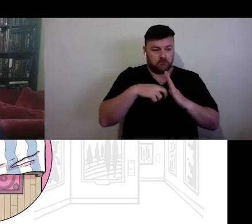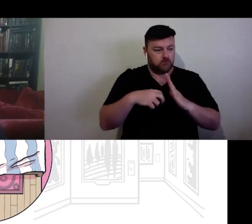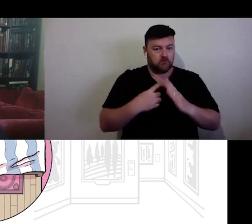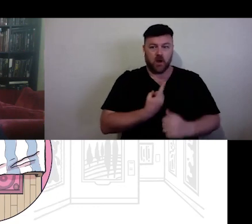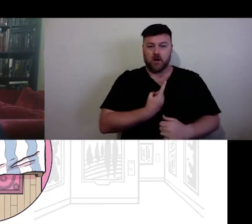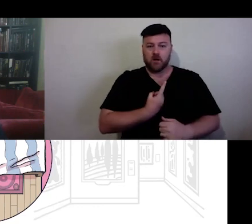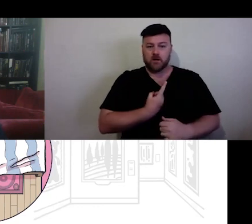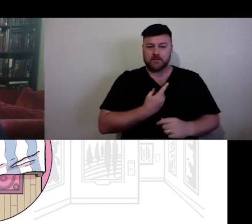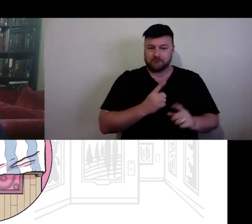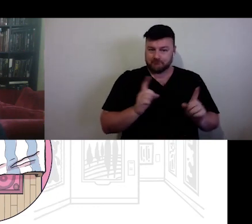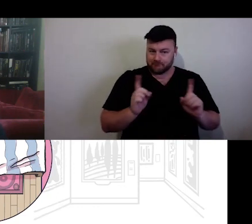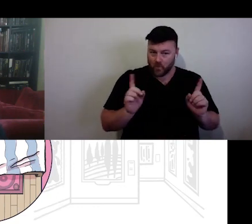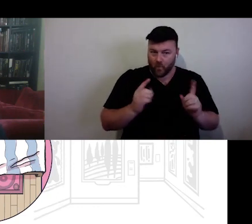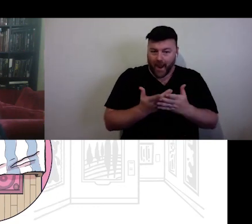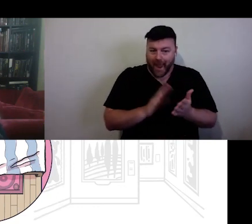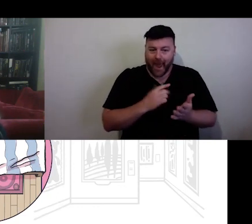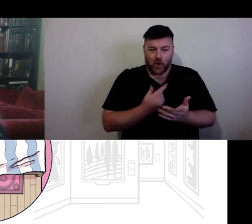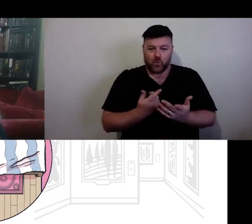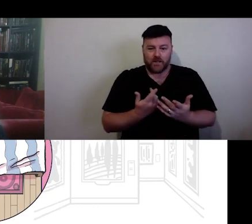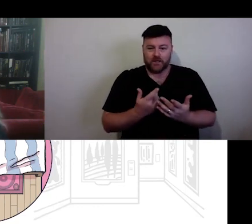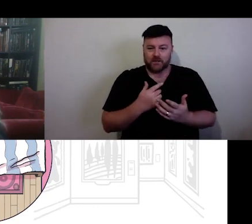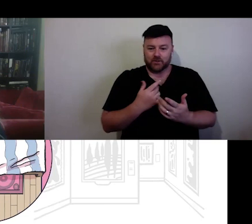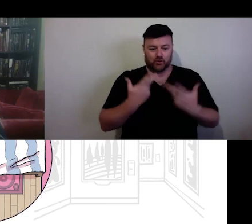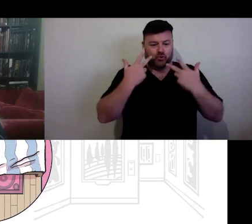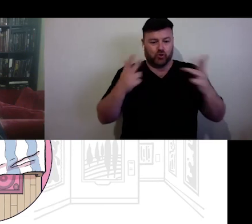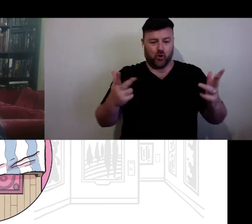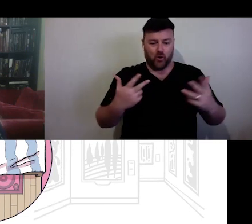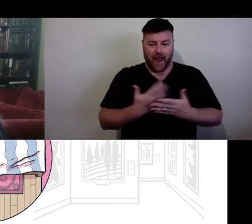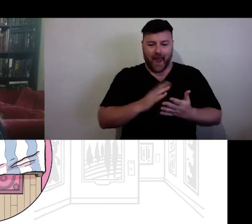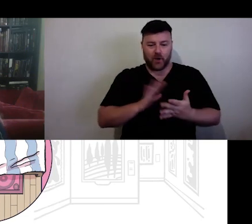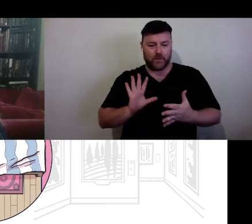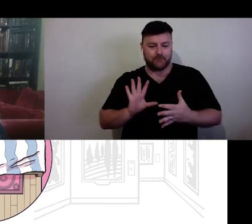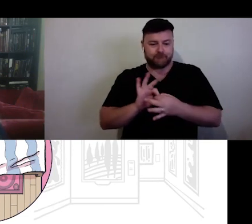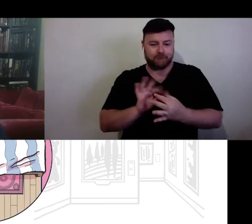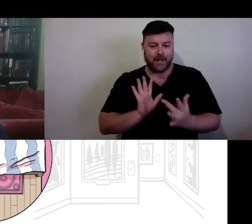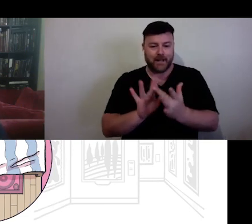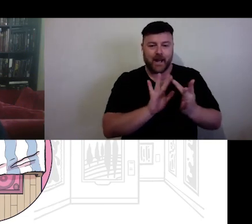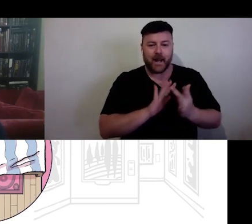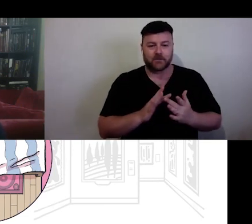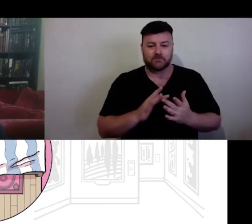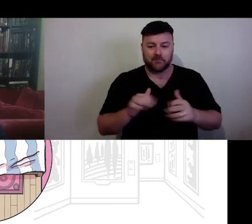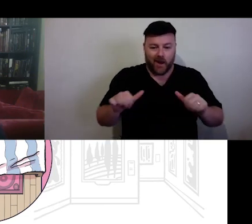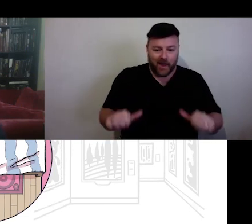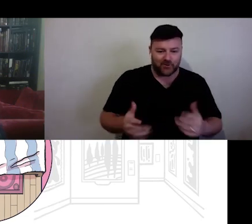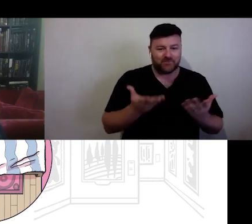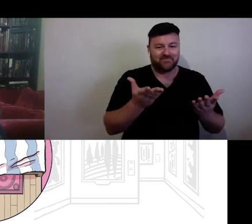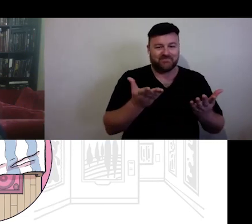presence and connection are in their own living room, their bedroom, their kitchen, and their study.